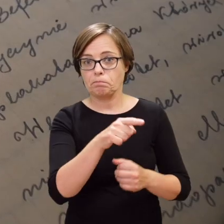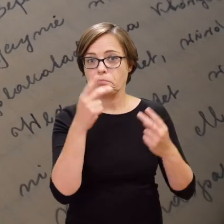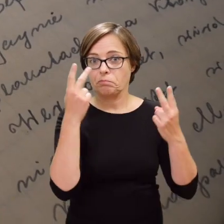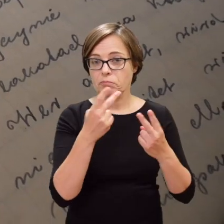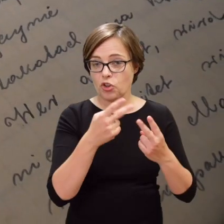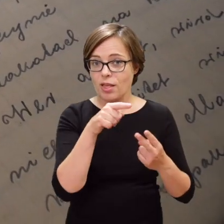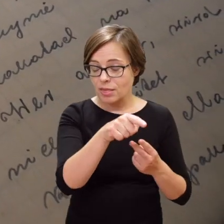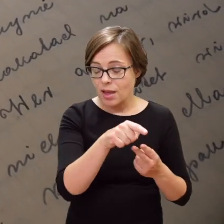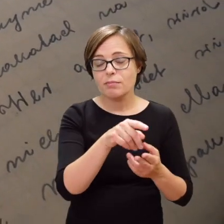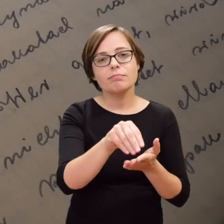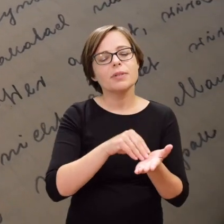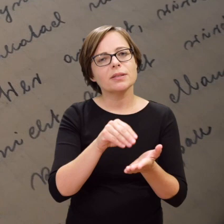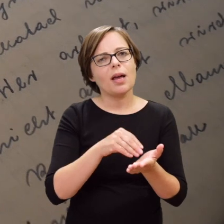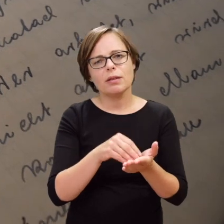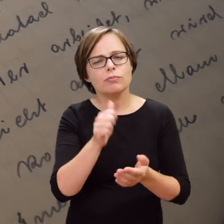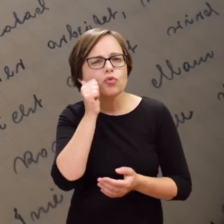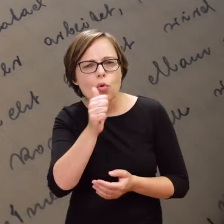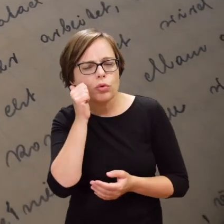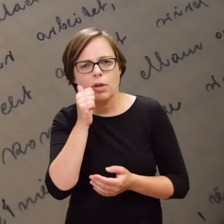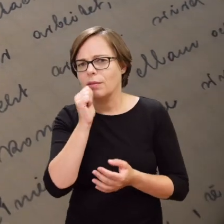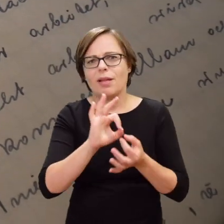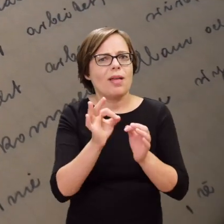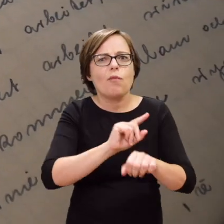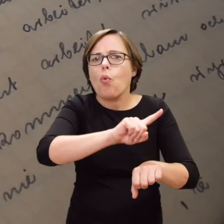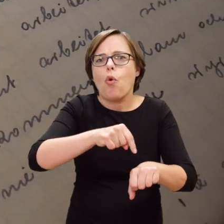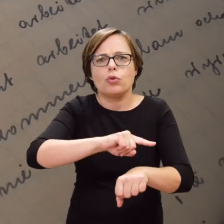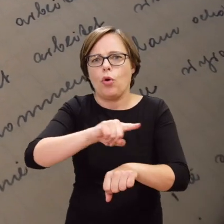The diary was written day by day, hour by hour in fact, by a Jewish female,